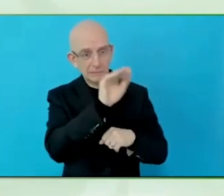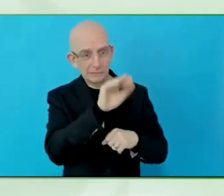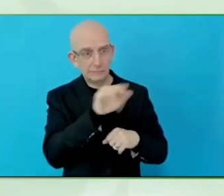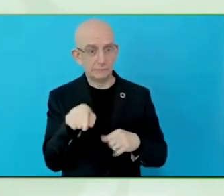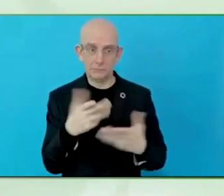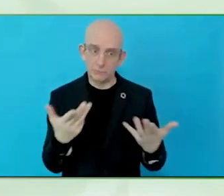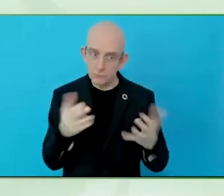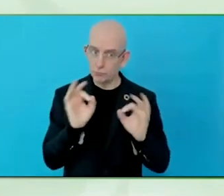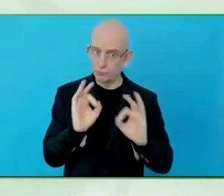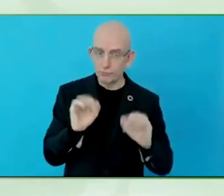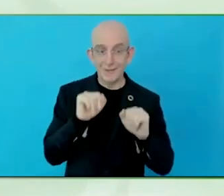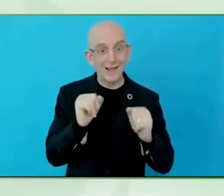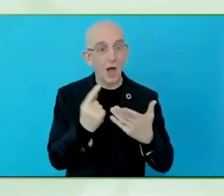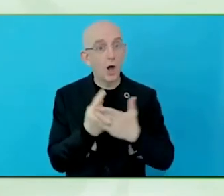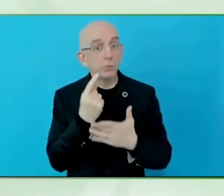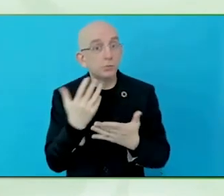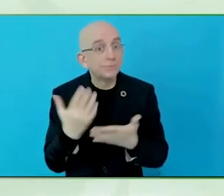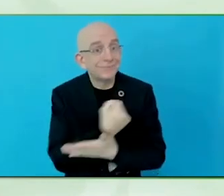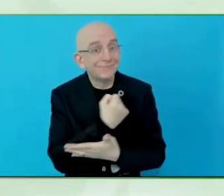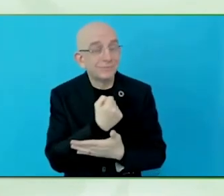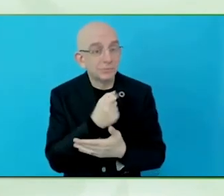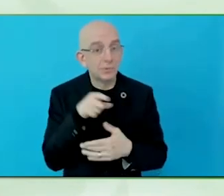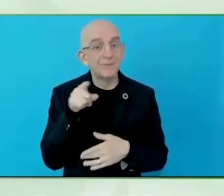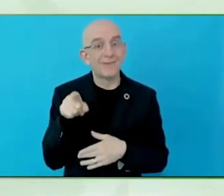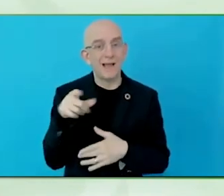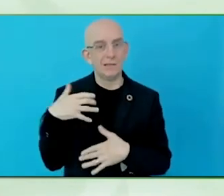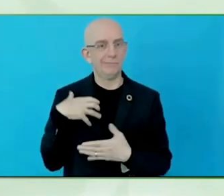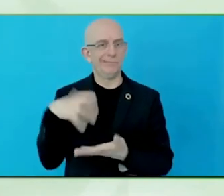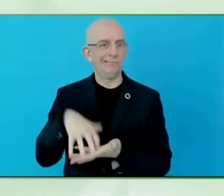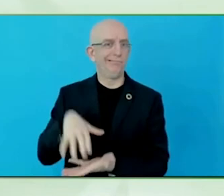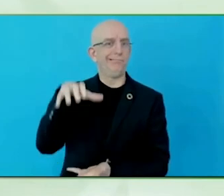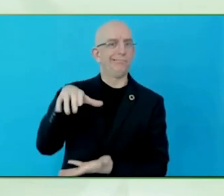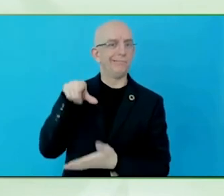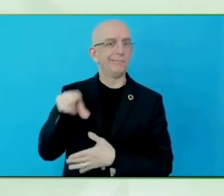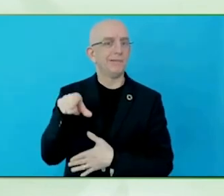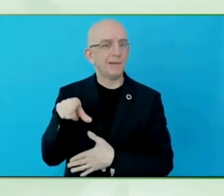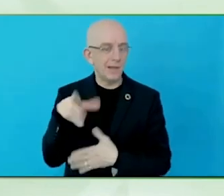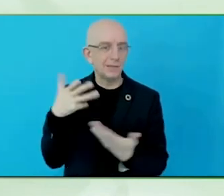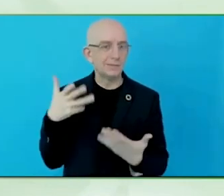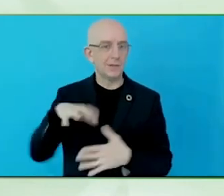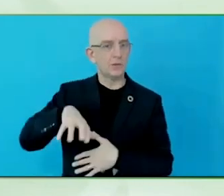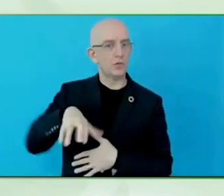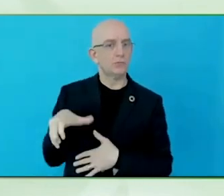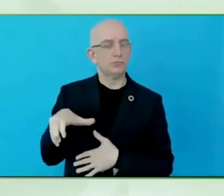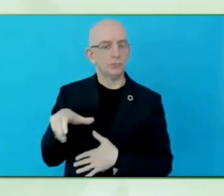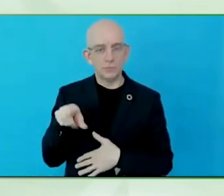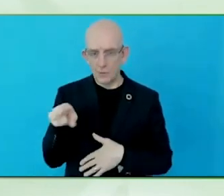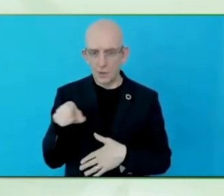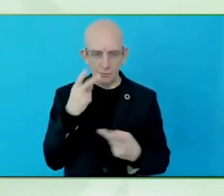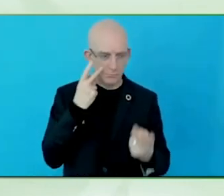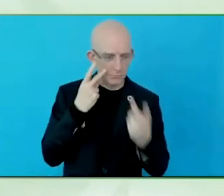13.1 trillion opportunity lying there, and they would believe you, because they believe the data.